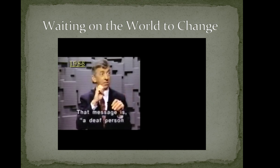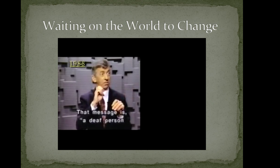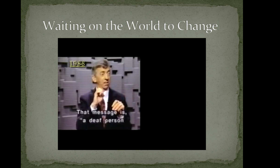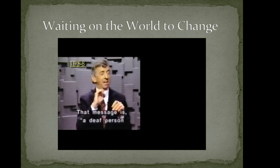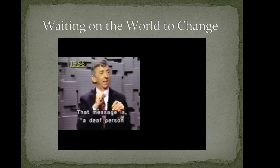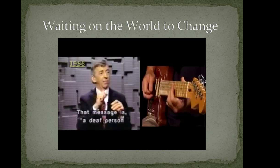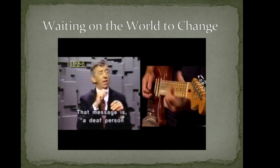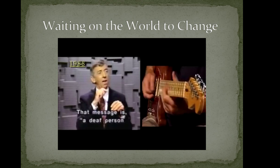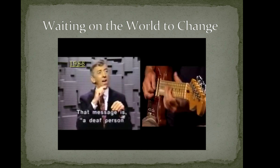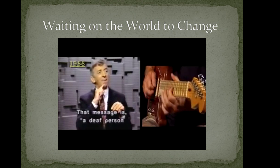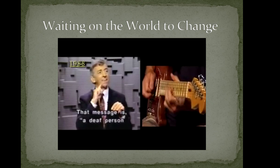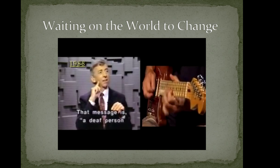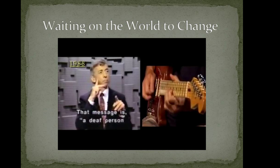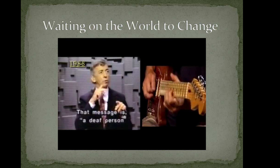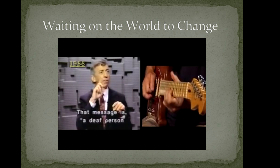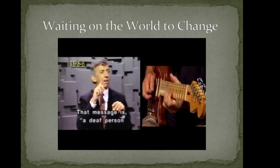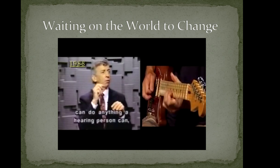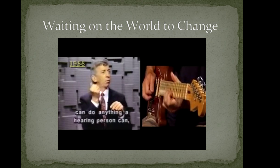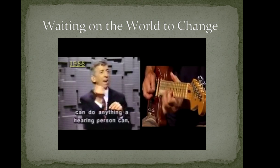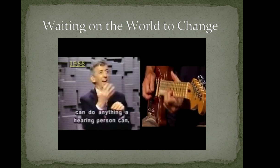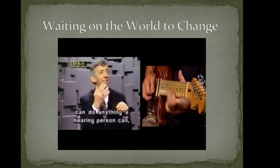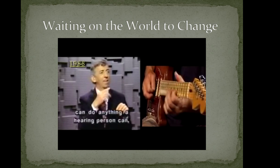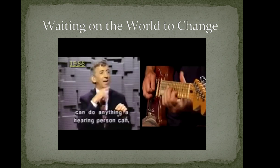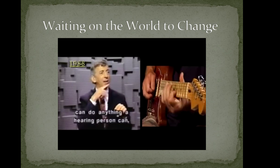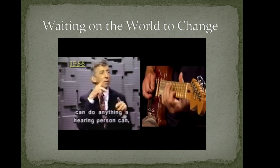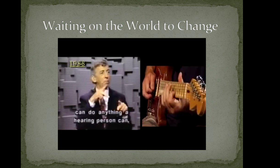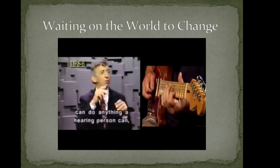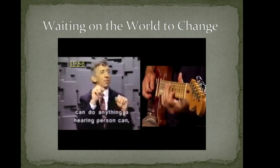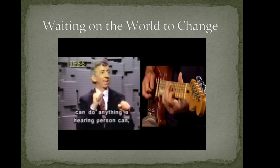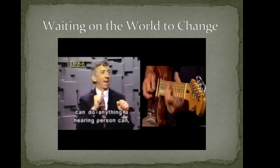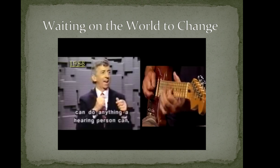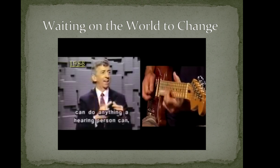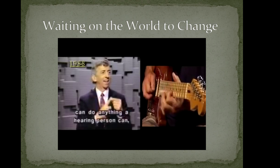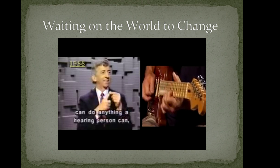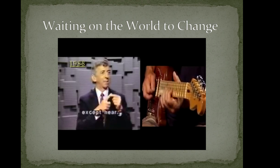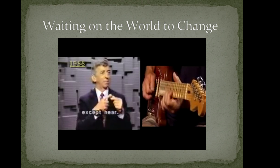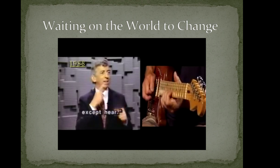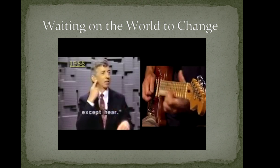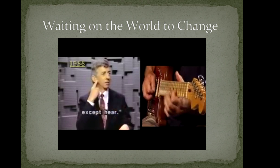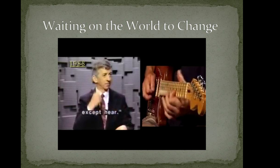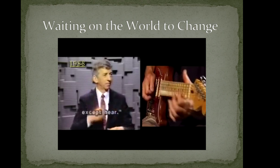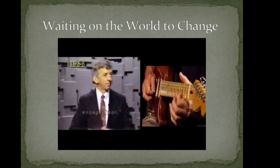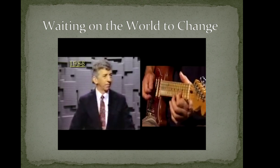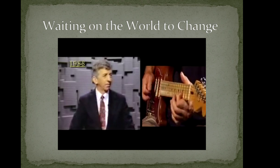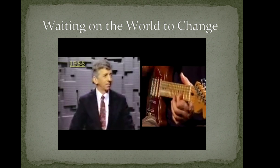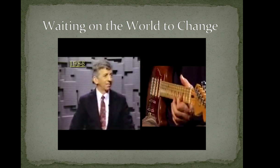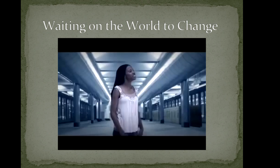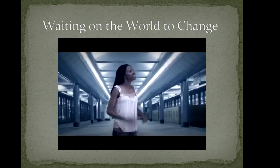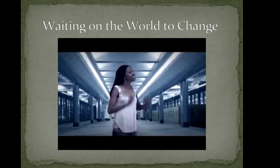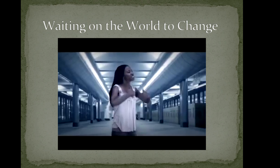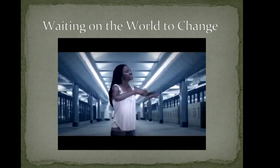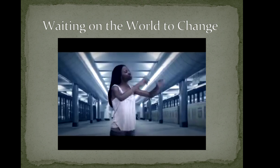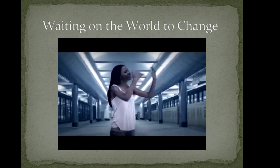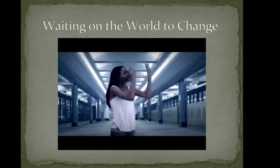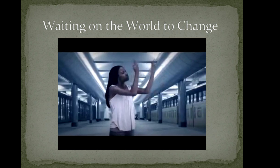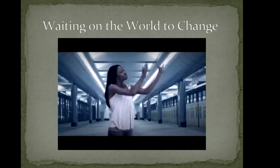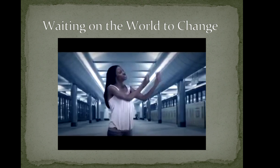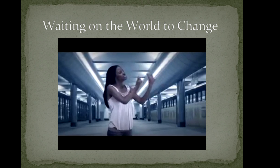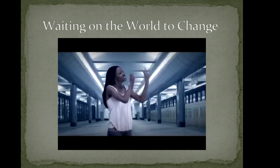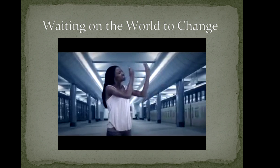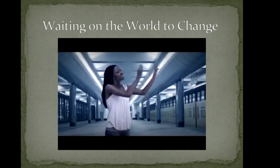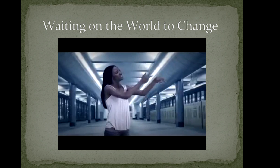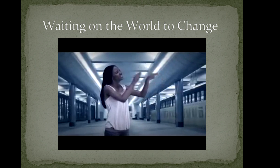(waiting) Waiting on the world to change It's not that we don't care We just know that the